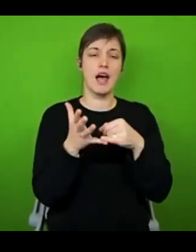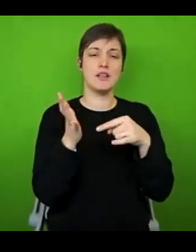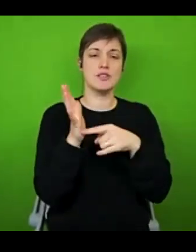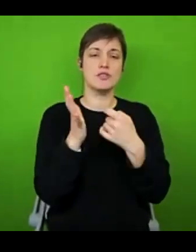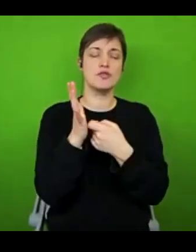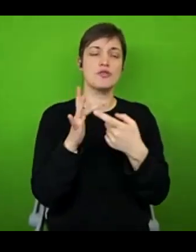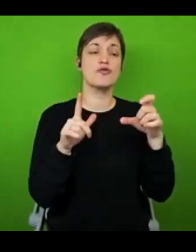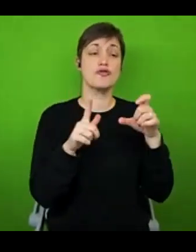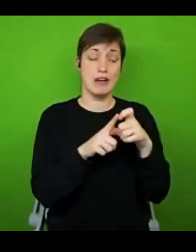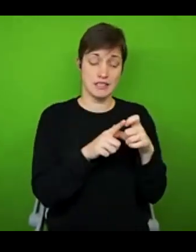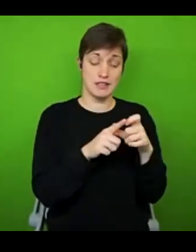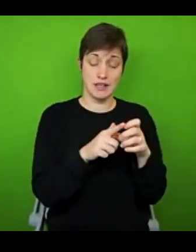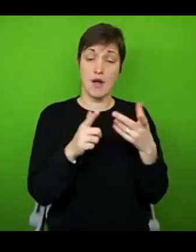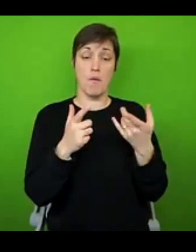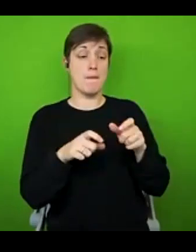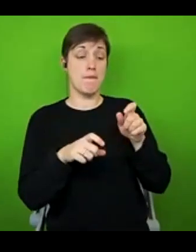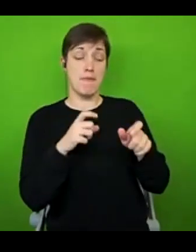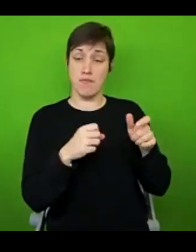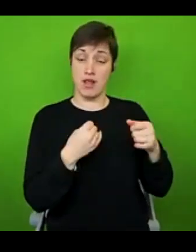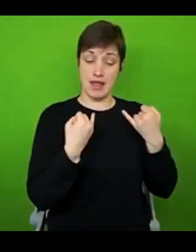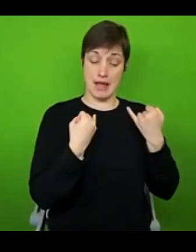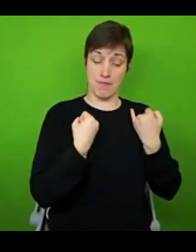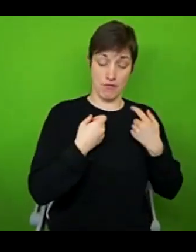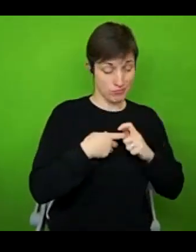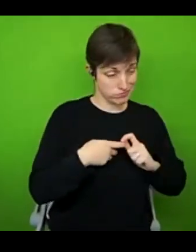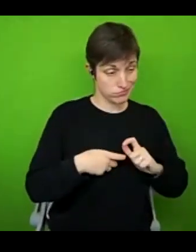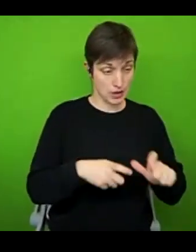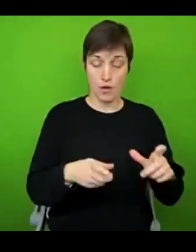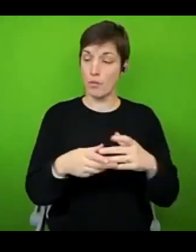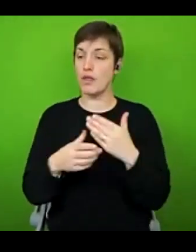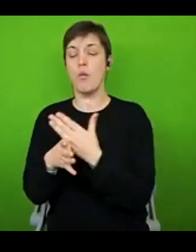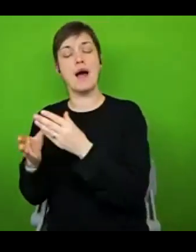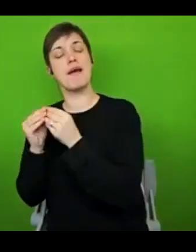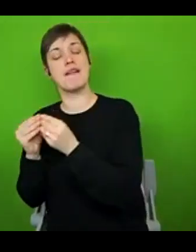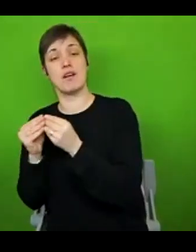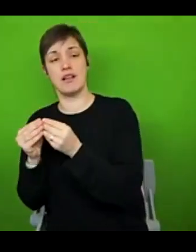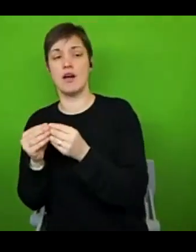long term illnesses with meaningful work. I will say that we have a big old waiting list and our services are very